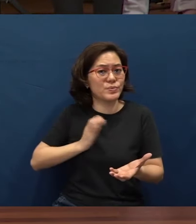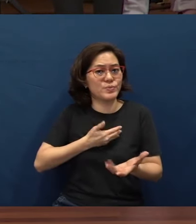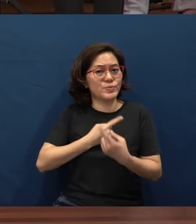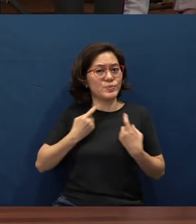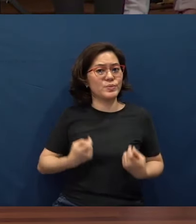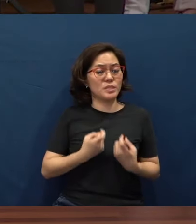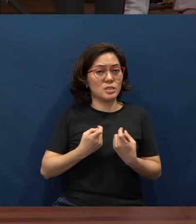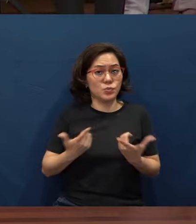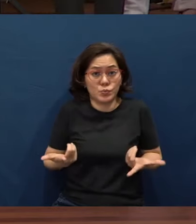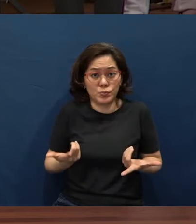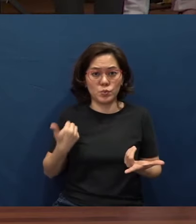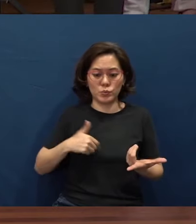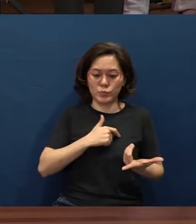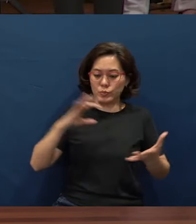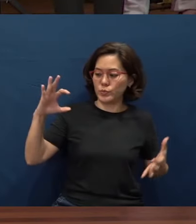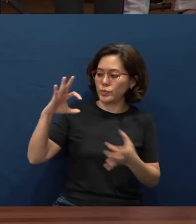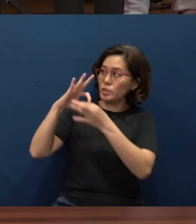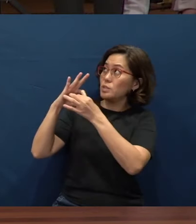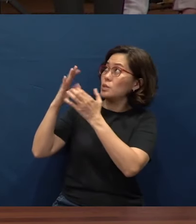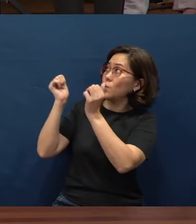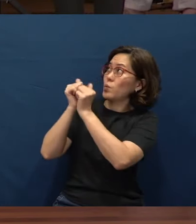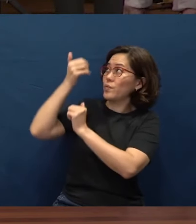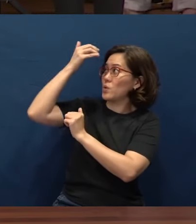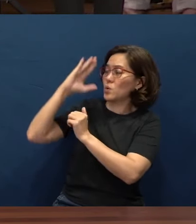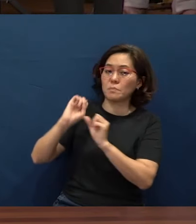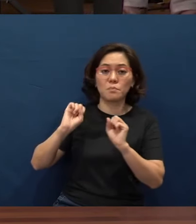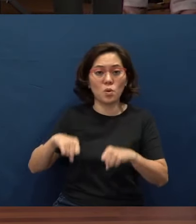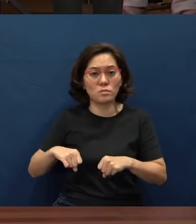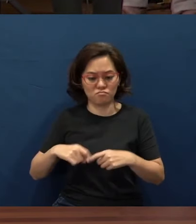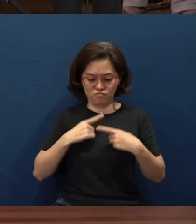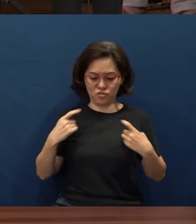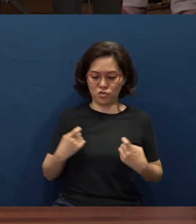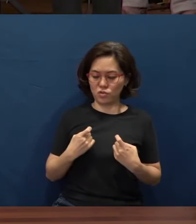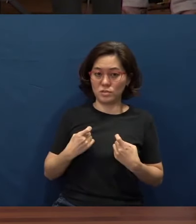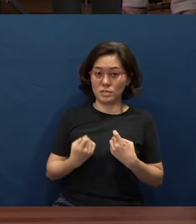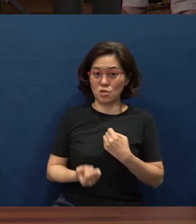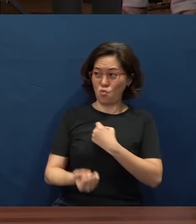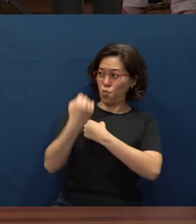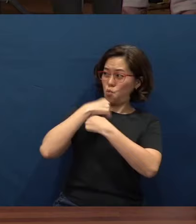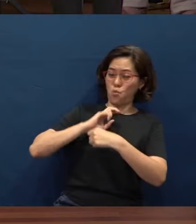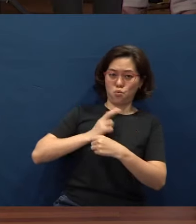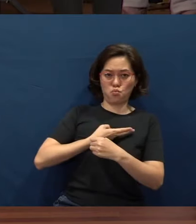so that we can be reconciled with God and that sin will no longer have dominion over us.